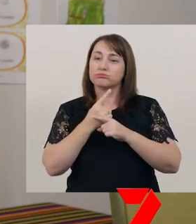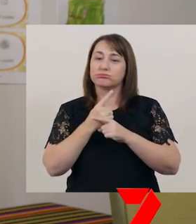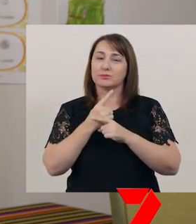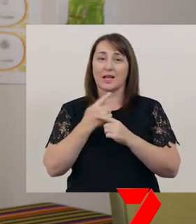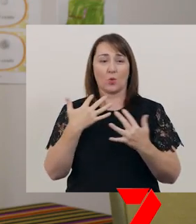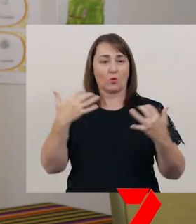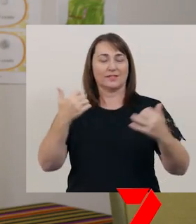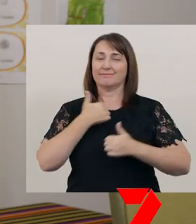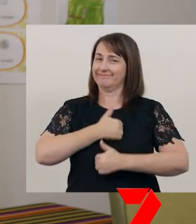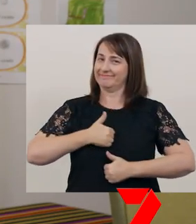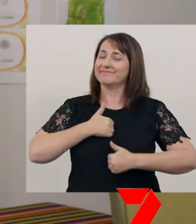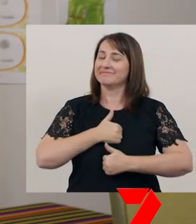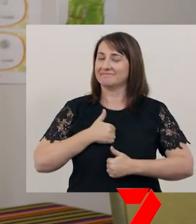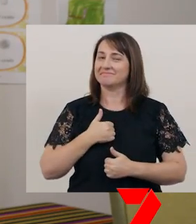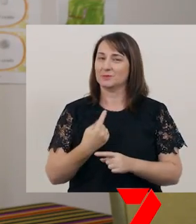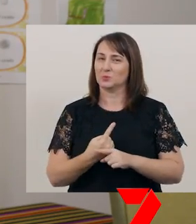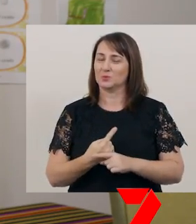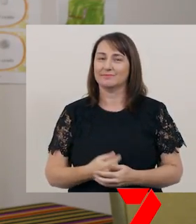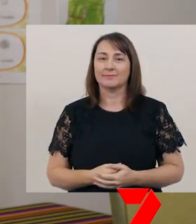We’ll start with speaking skills.